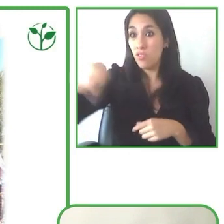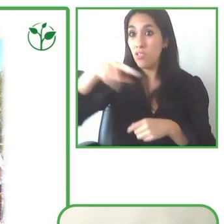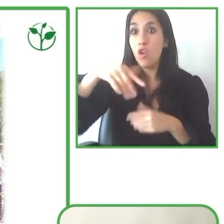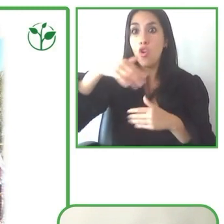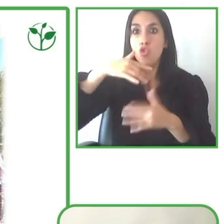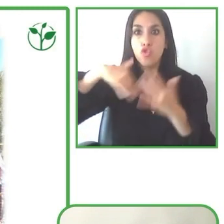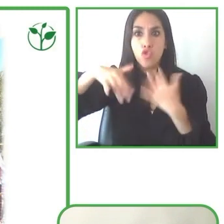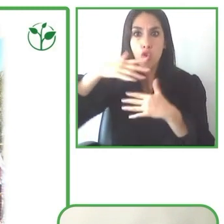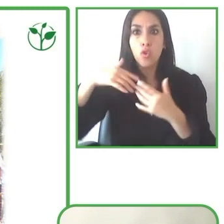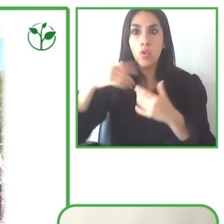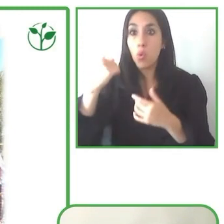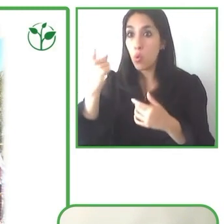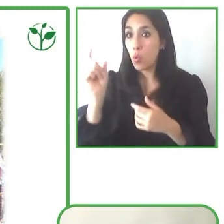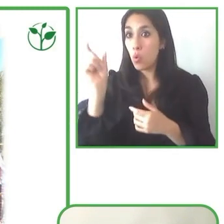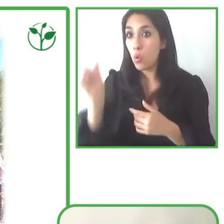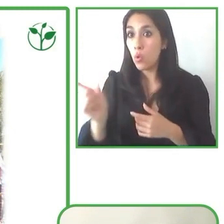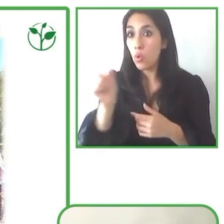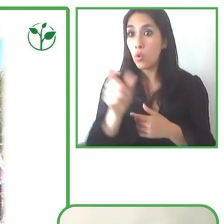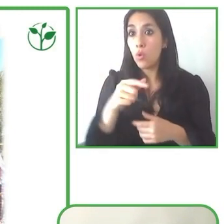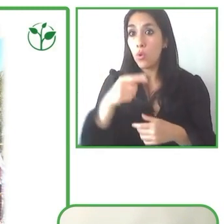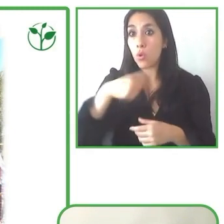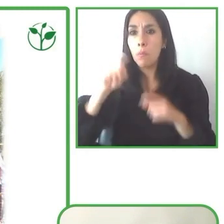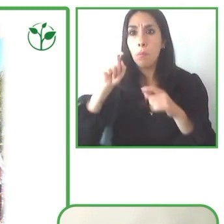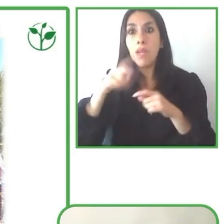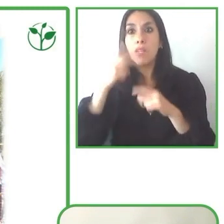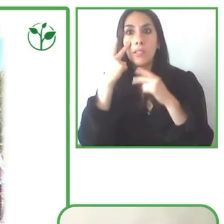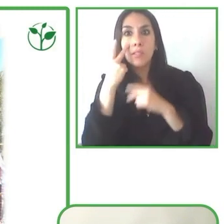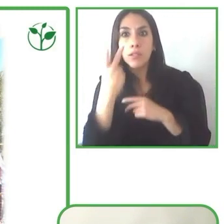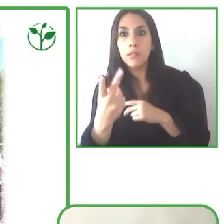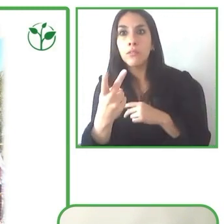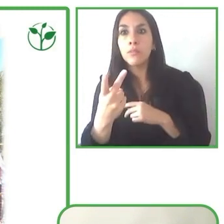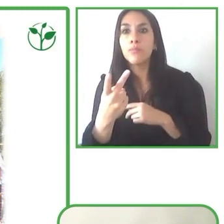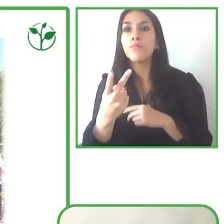And we put a really strong emphasis on the personalized experience.